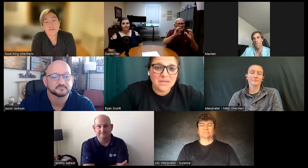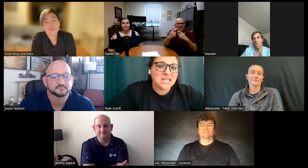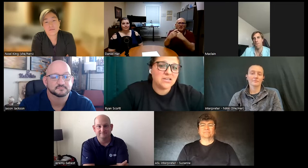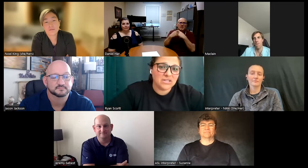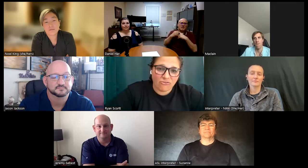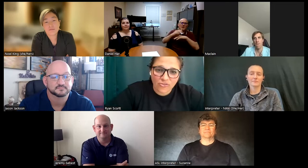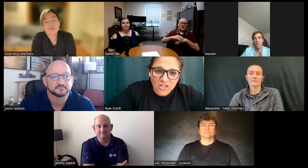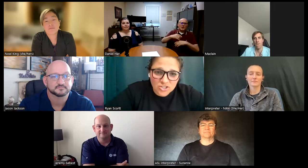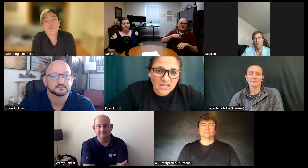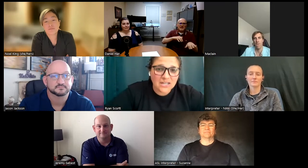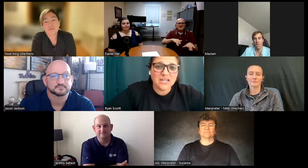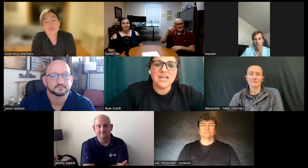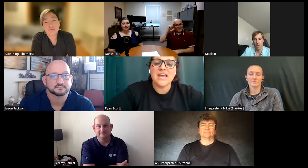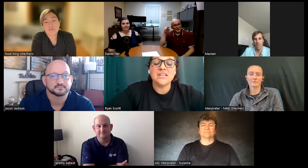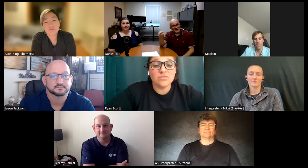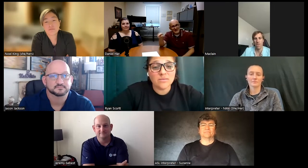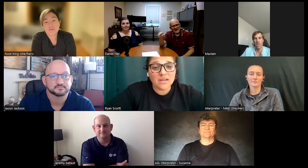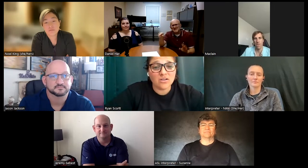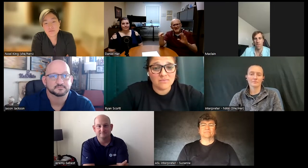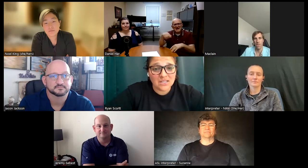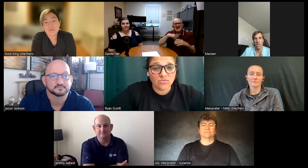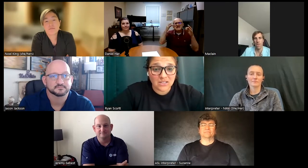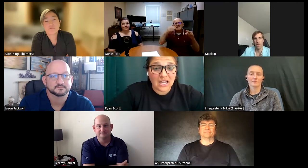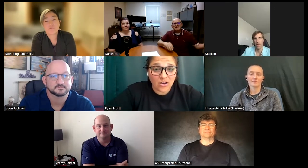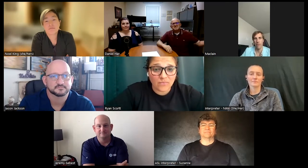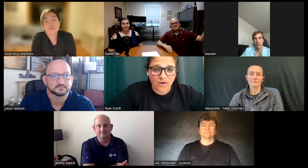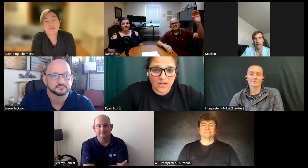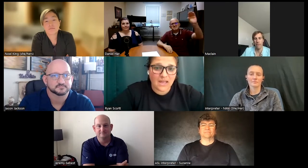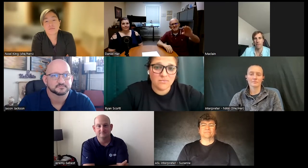he would get frustrated and he would depend on me to really help for for that